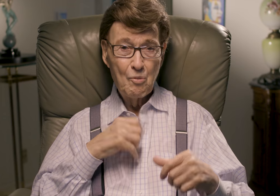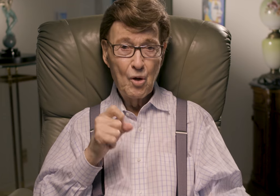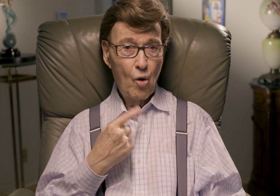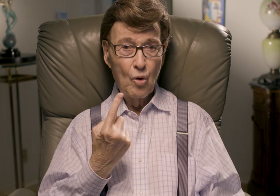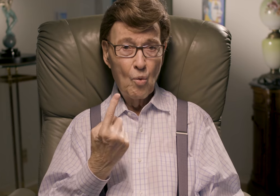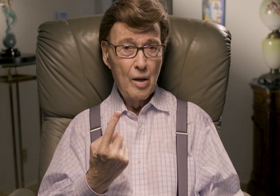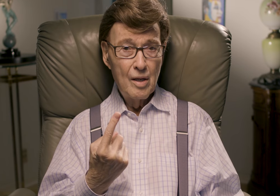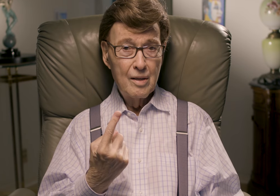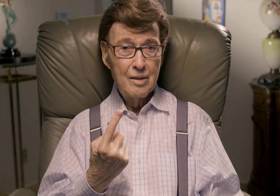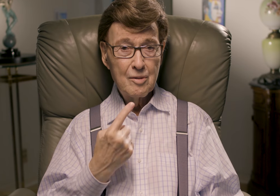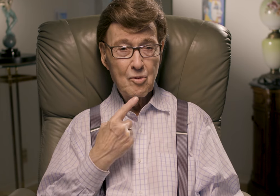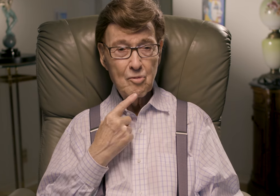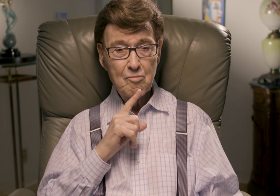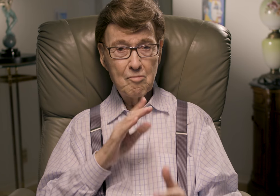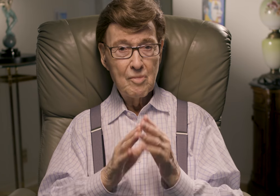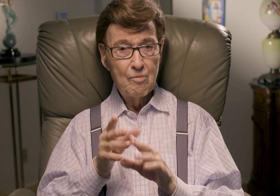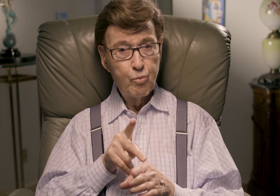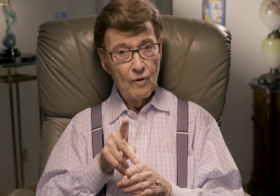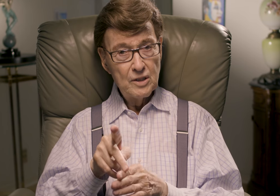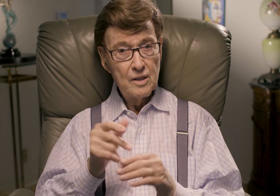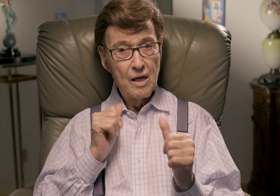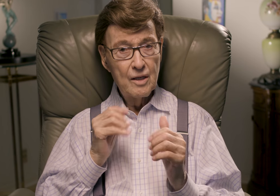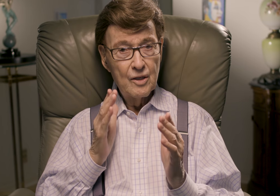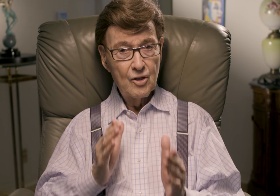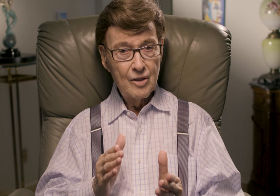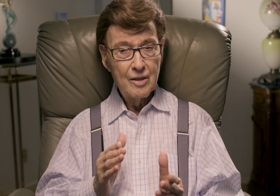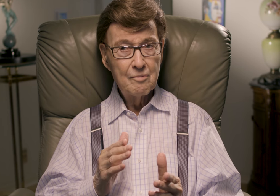I was the only Deaf person to become a professional actor.